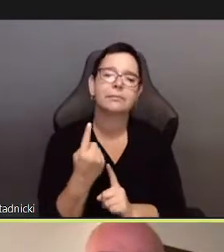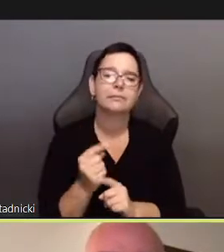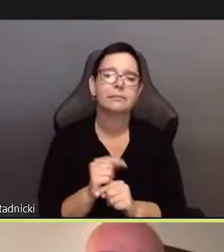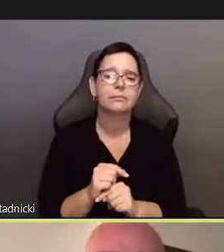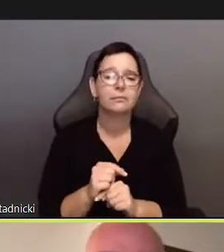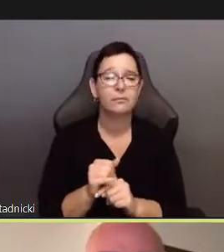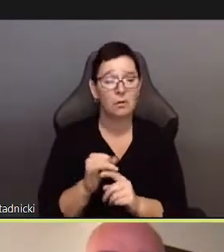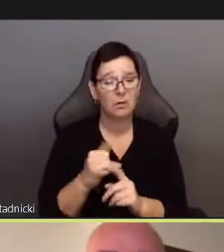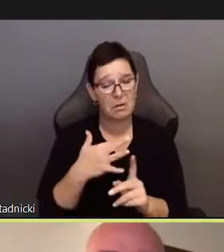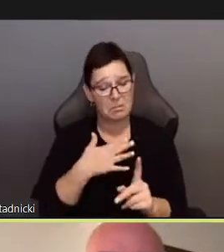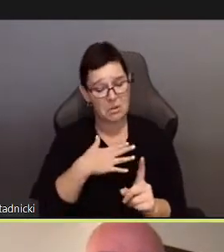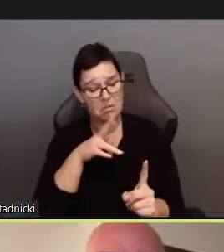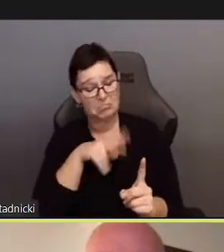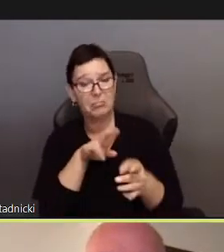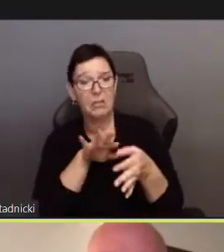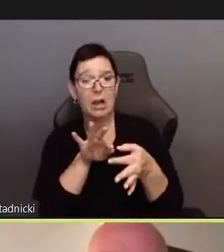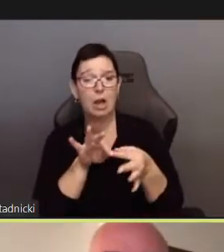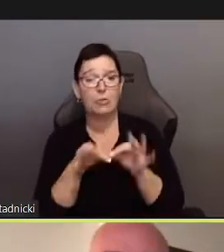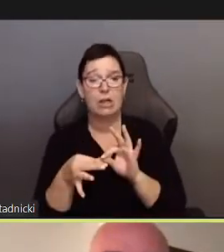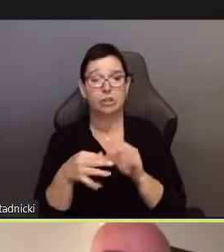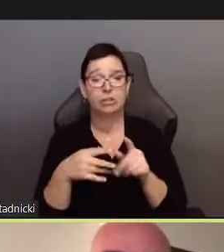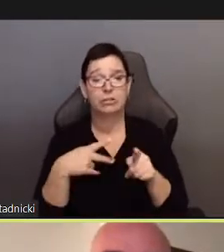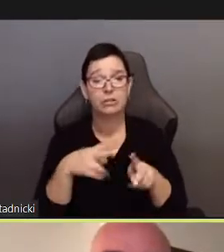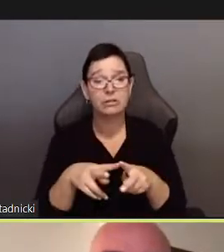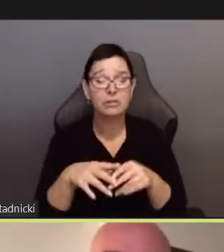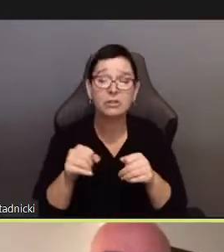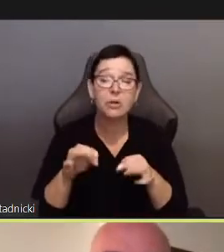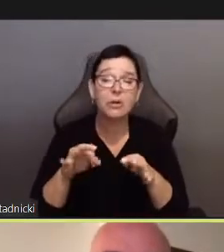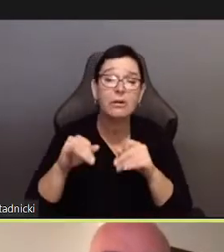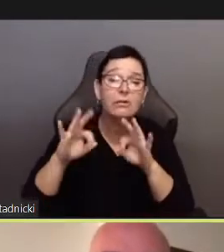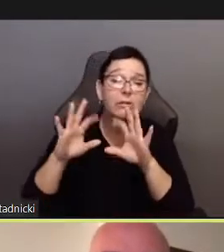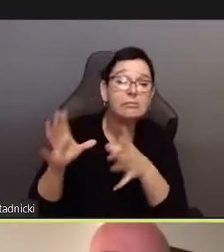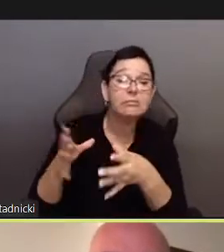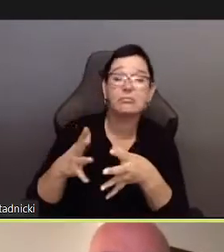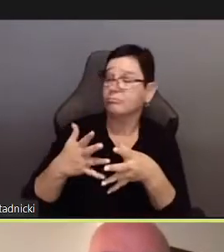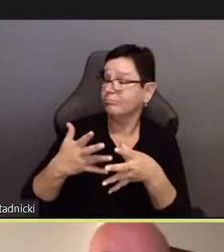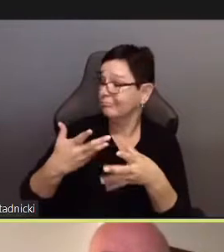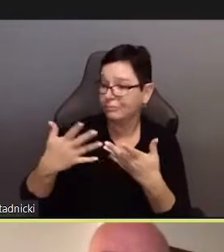Where I rewrite these lines to affirm the essential solipsism of ex as the very means of creation gimaticy out of queer solitude.